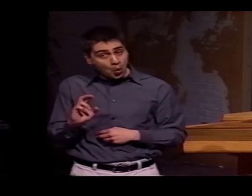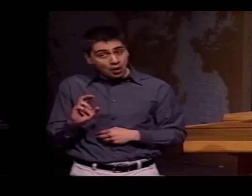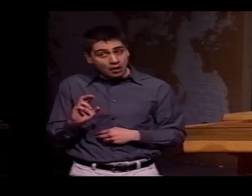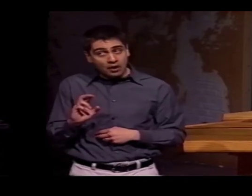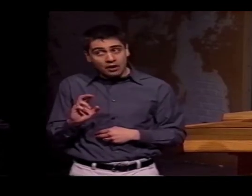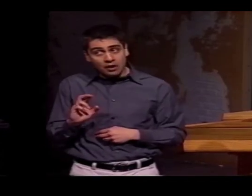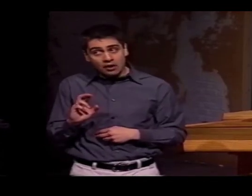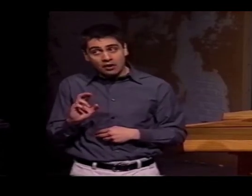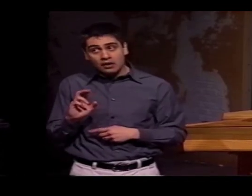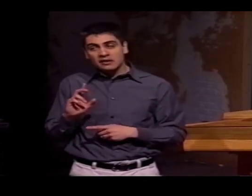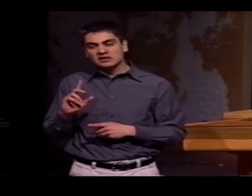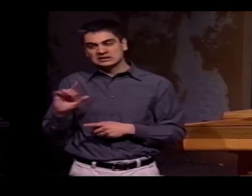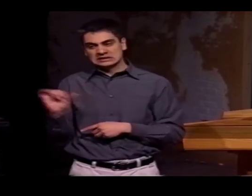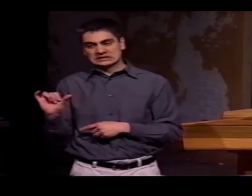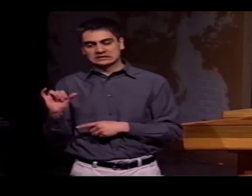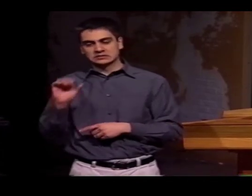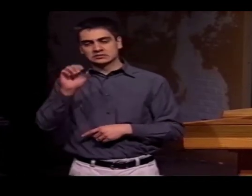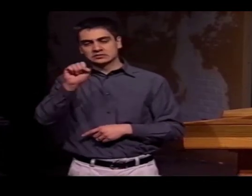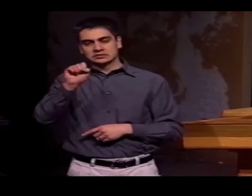OR SOMETIMES...